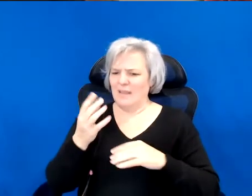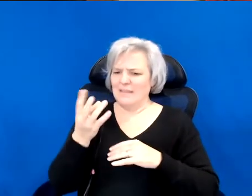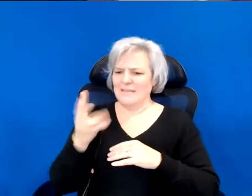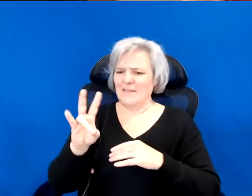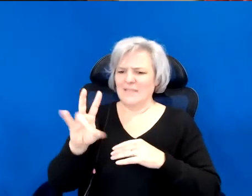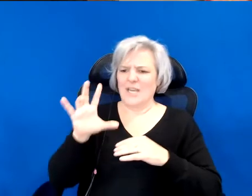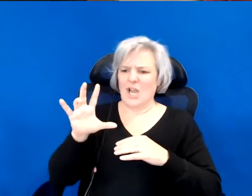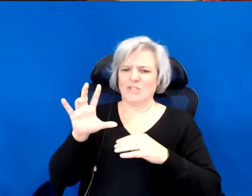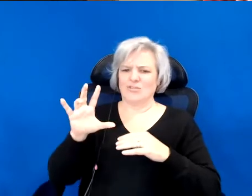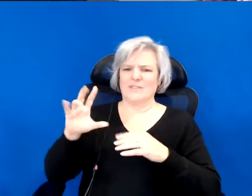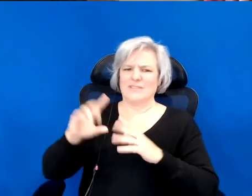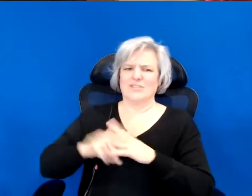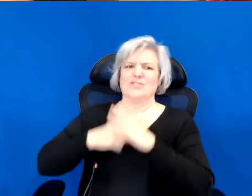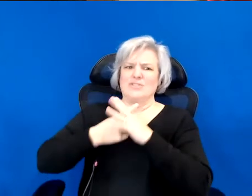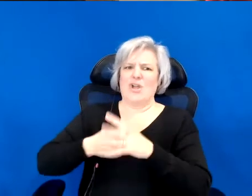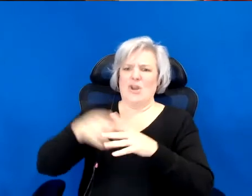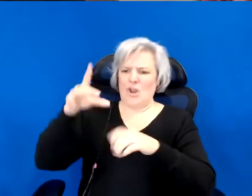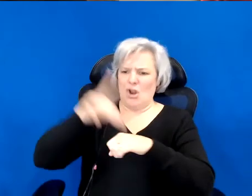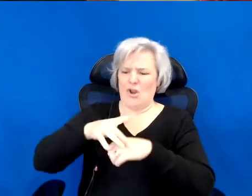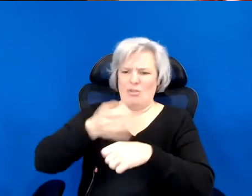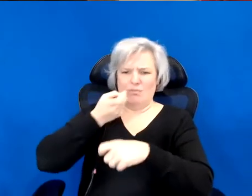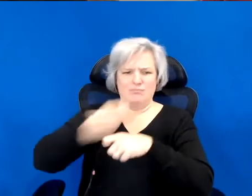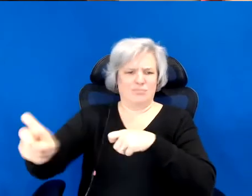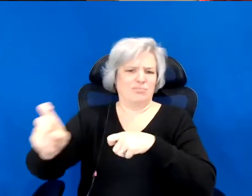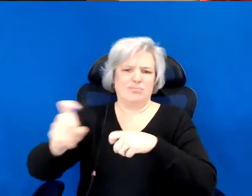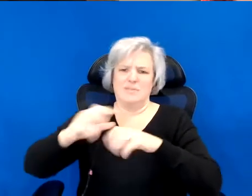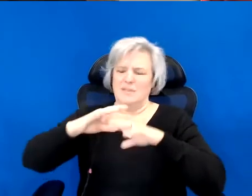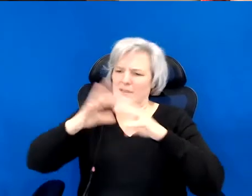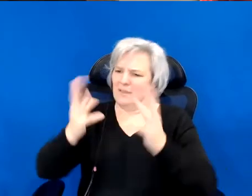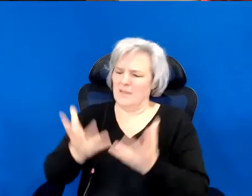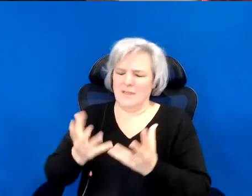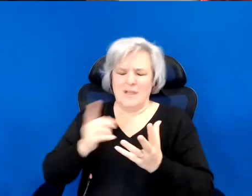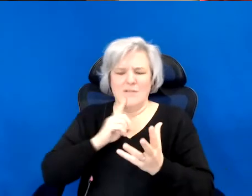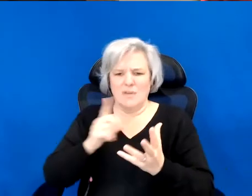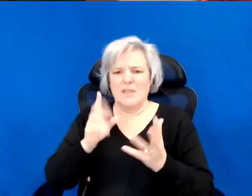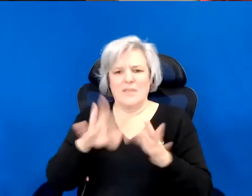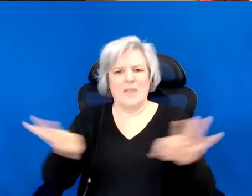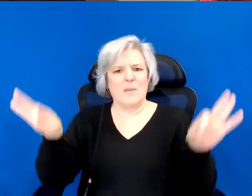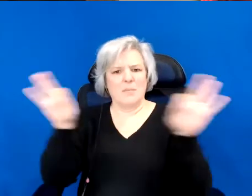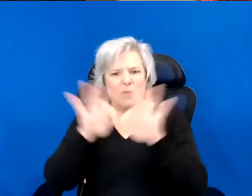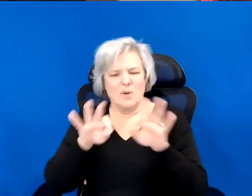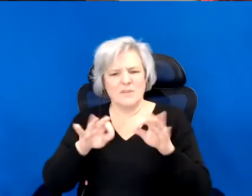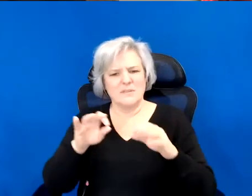You know, and I'm thing about the importance of that, and maybe sitting this next to what